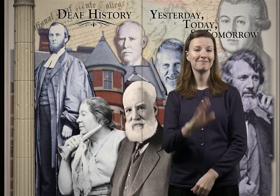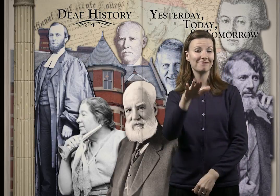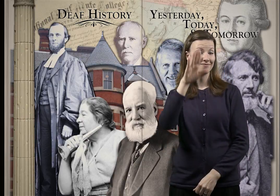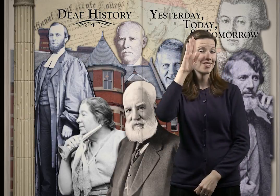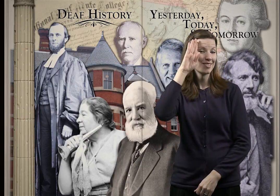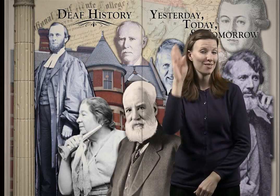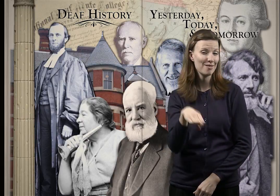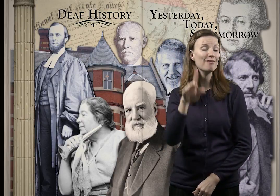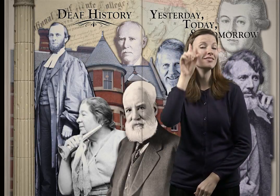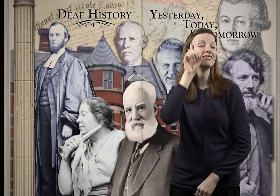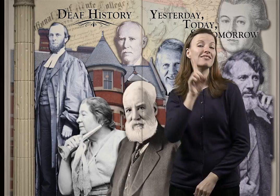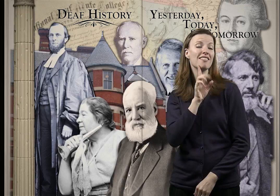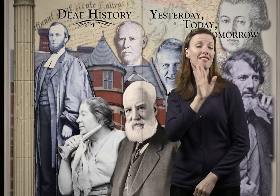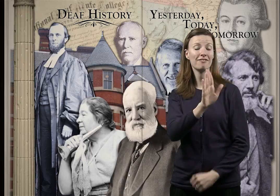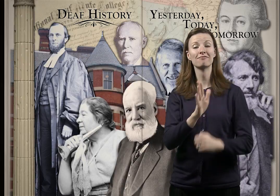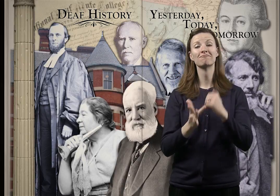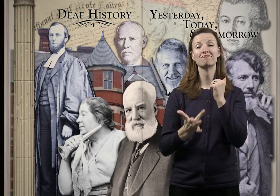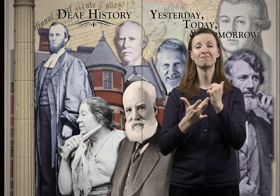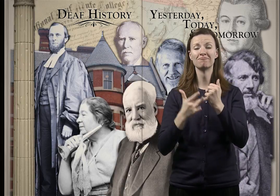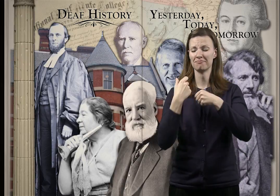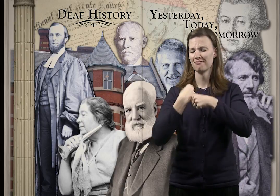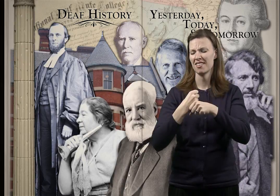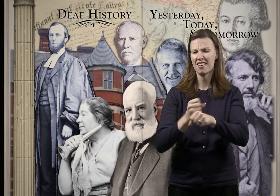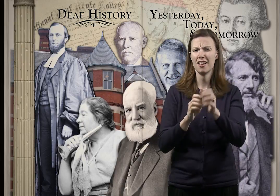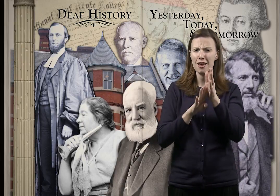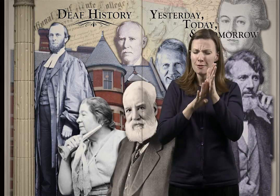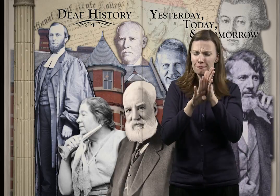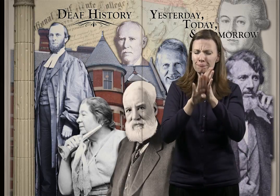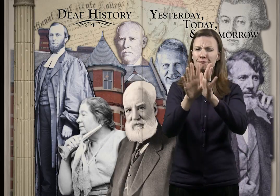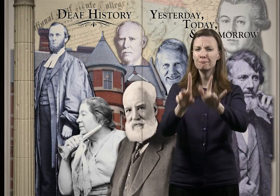Did you know that for thousands of year's technology for Deaf people